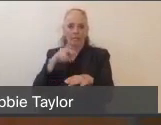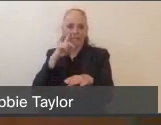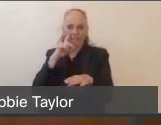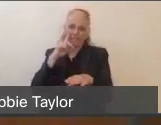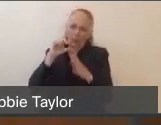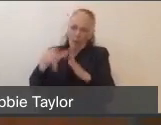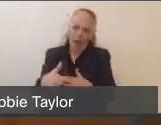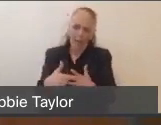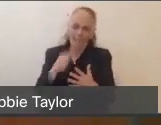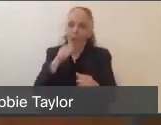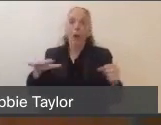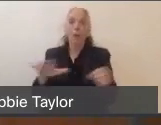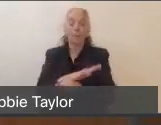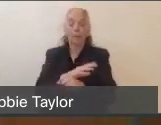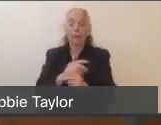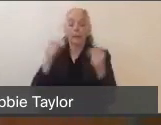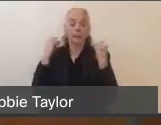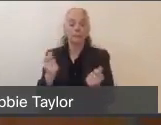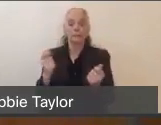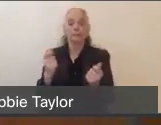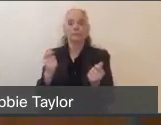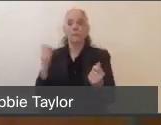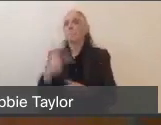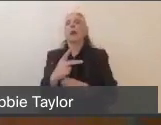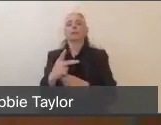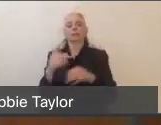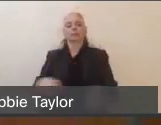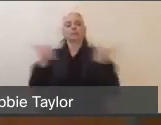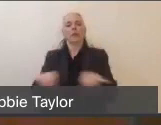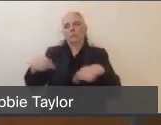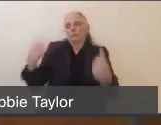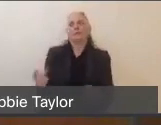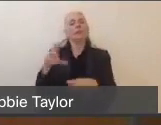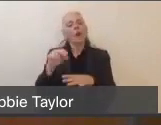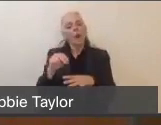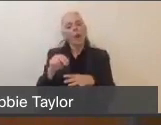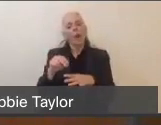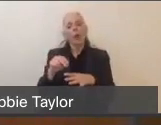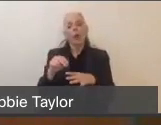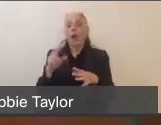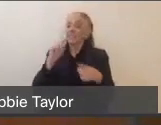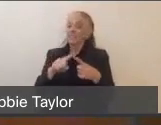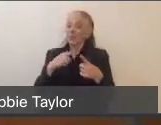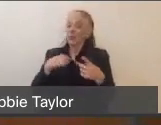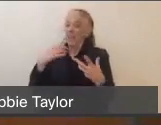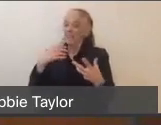and I'm thinking about our seniors, our most vulnerable, until there's a vaccine in place, they're not gonna feel safe at all